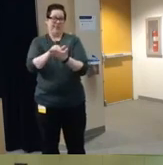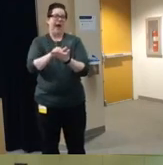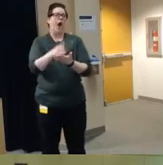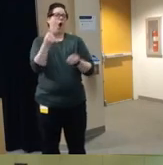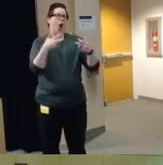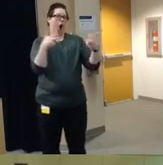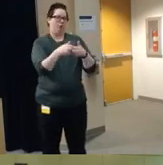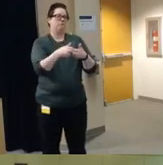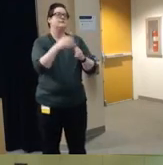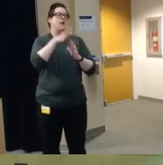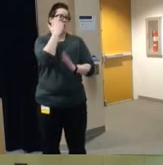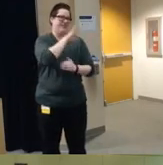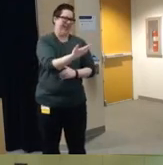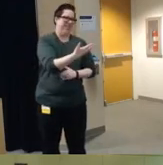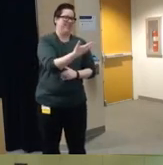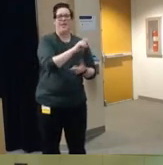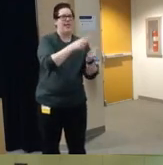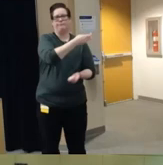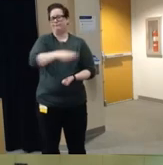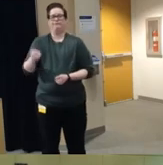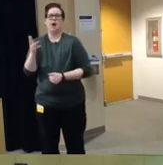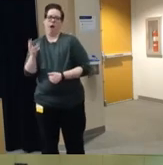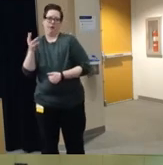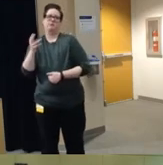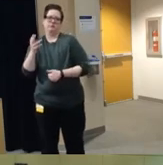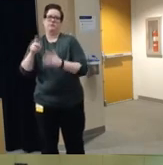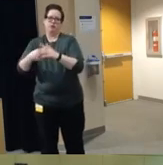cause of death for children and that was the first time um that that had happened in the